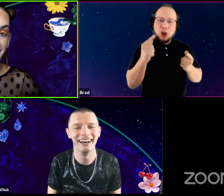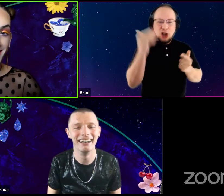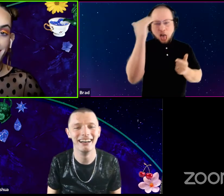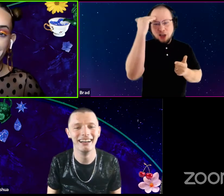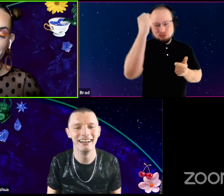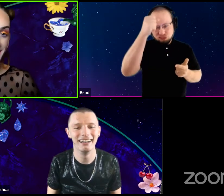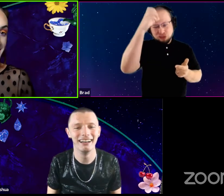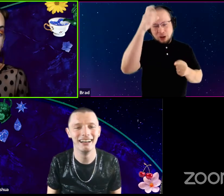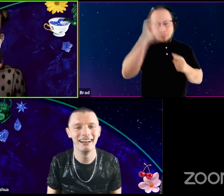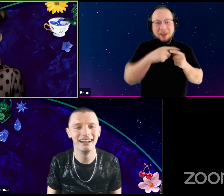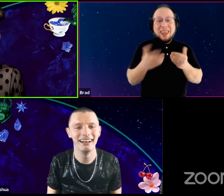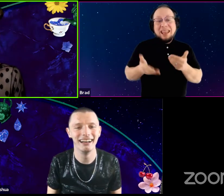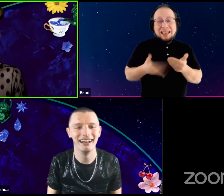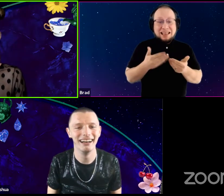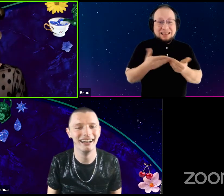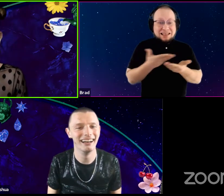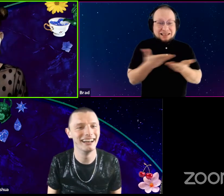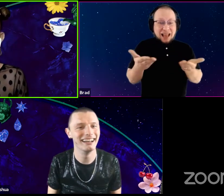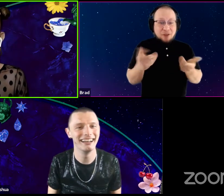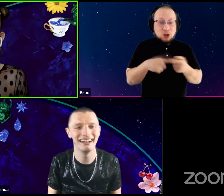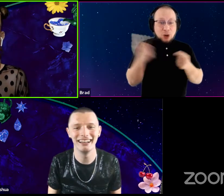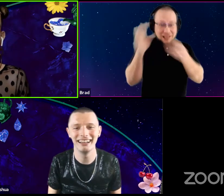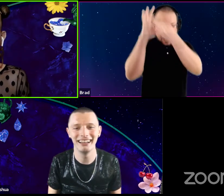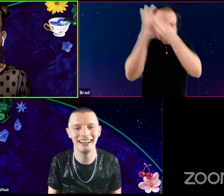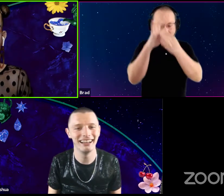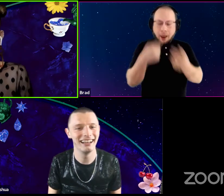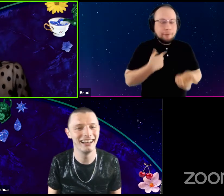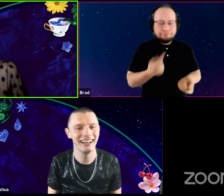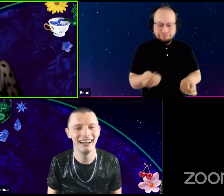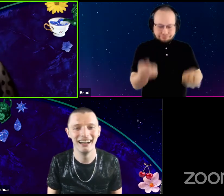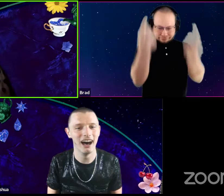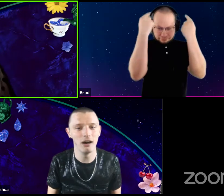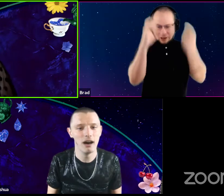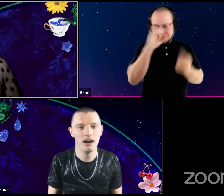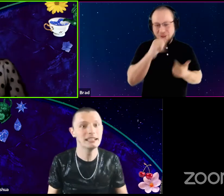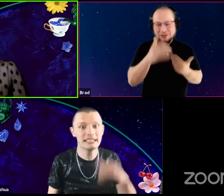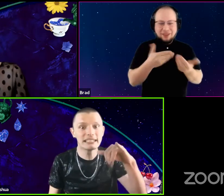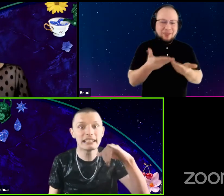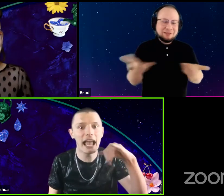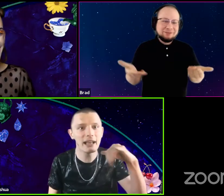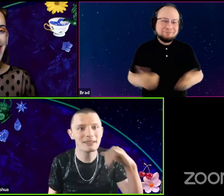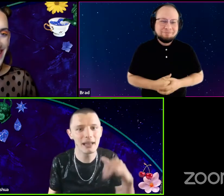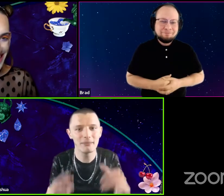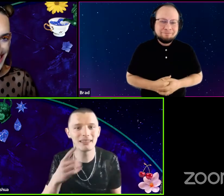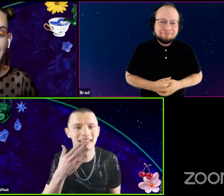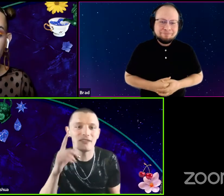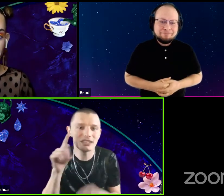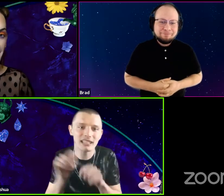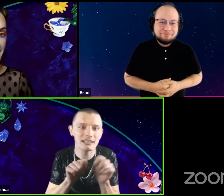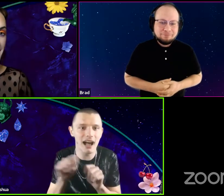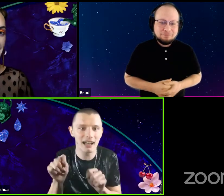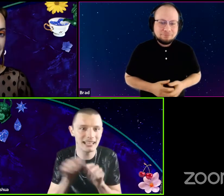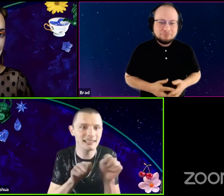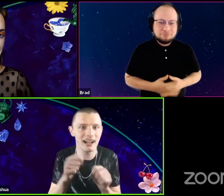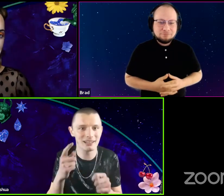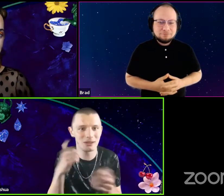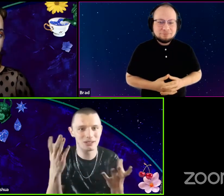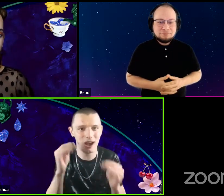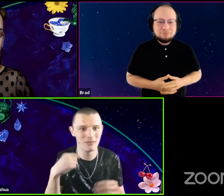the easy things to tie together, just go right over my head. Oh, same, same thanks for TikTok. TikTok is what taught me